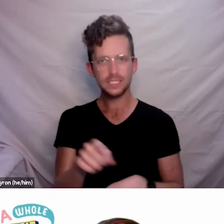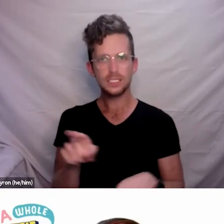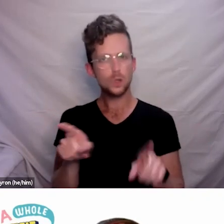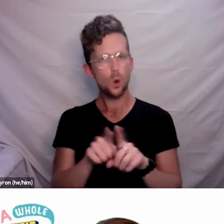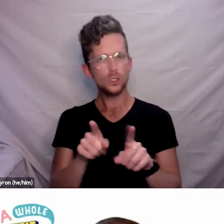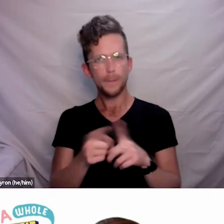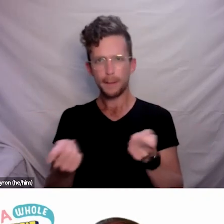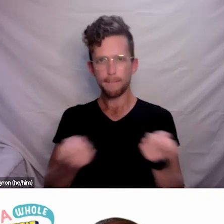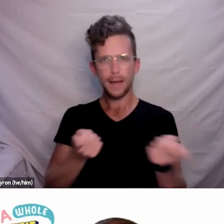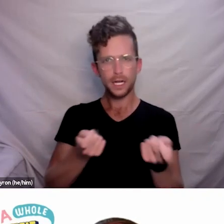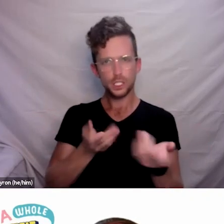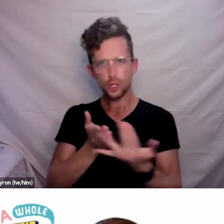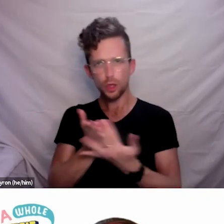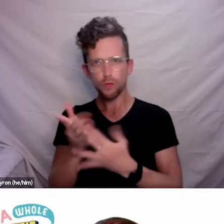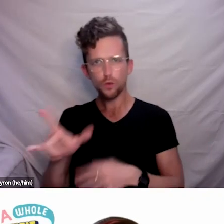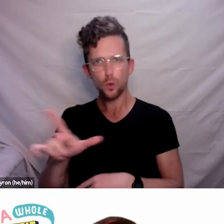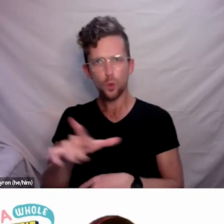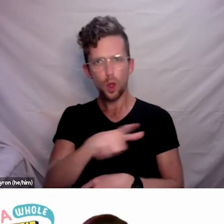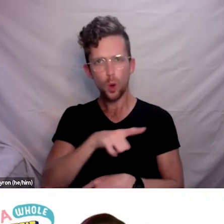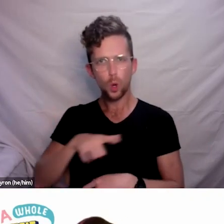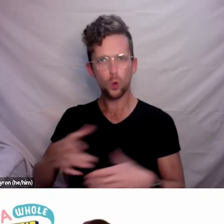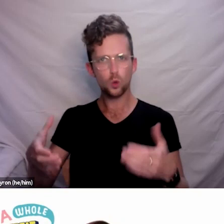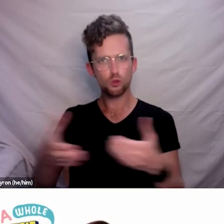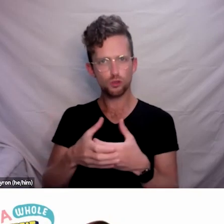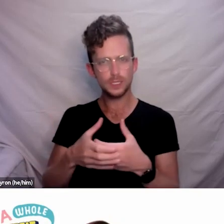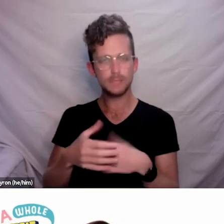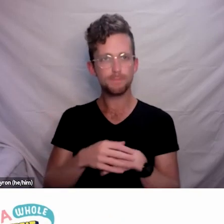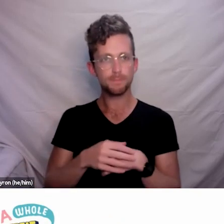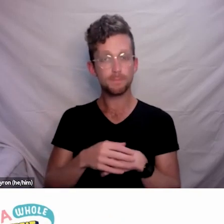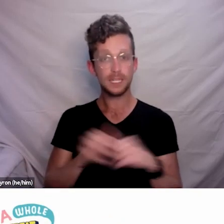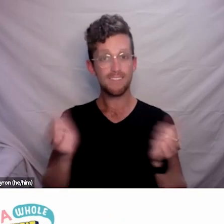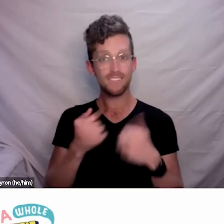As previously mentioned, people can ring or text the Disability